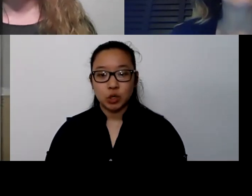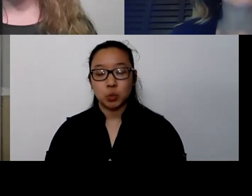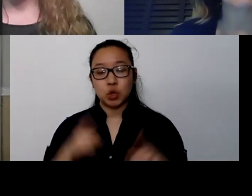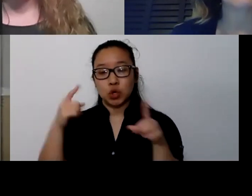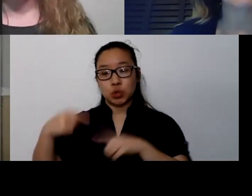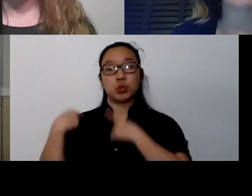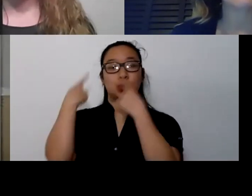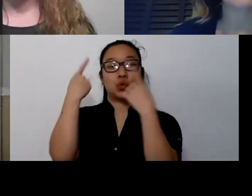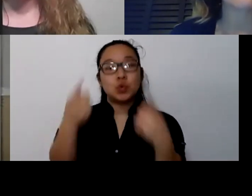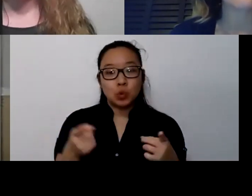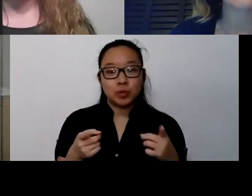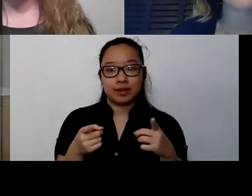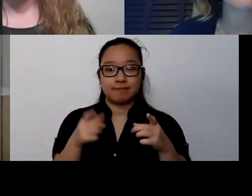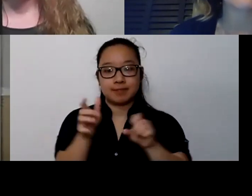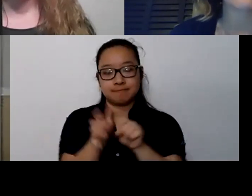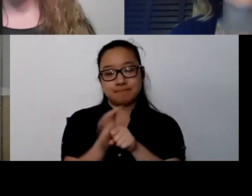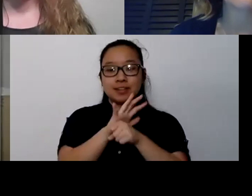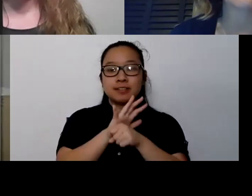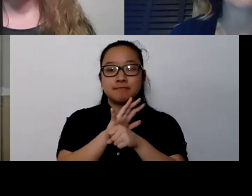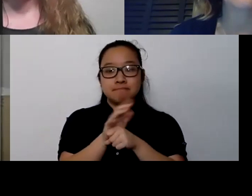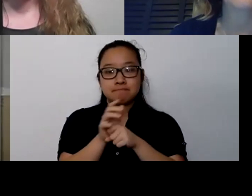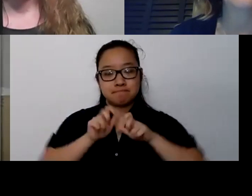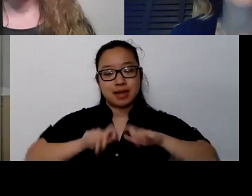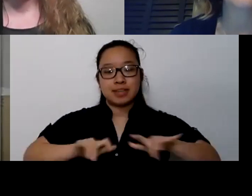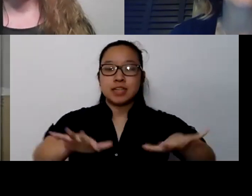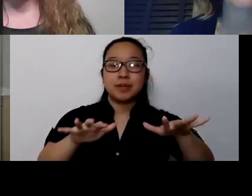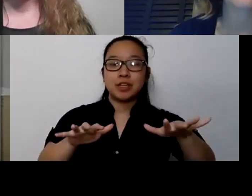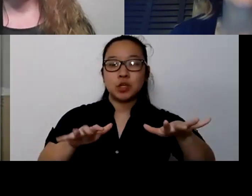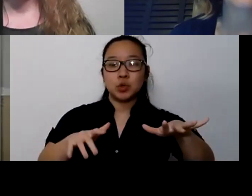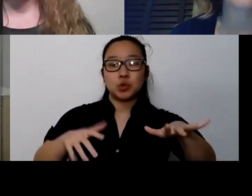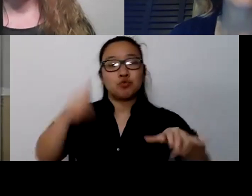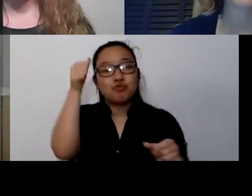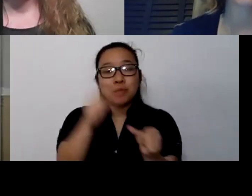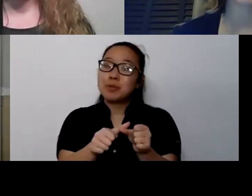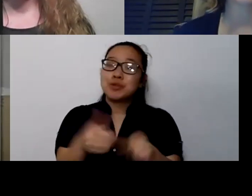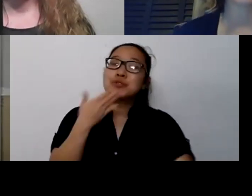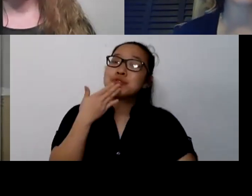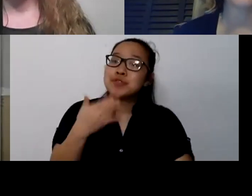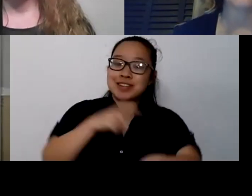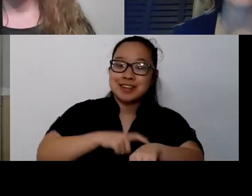we had simpler times with our families. We found creative ways to really connect to people